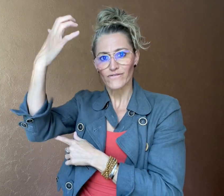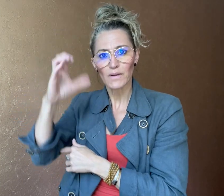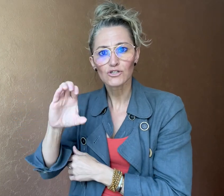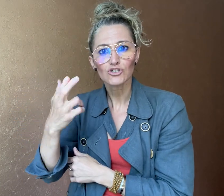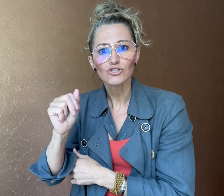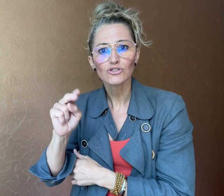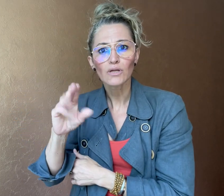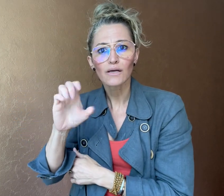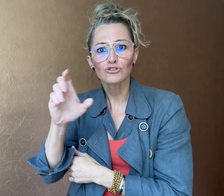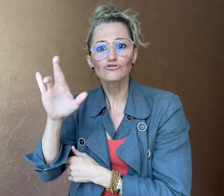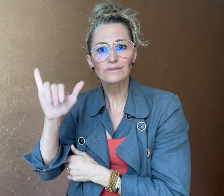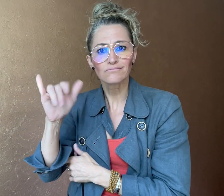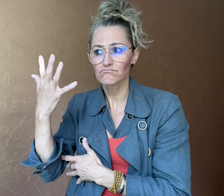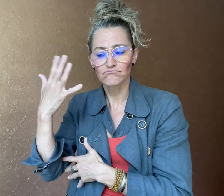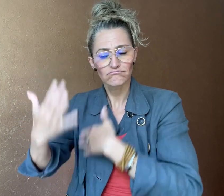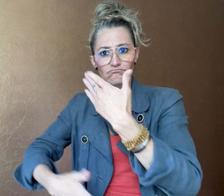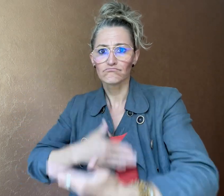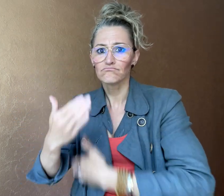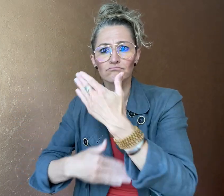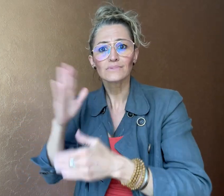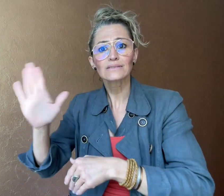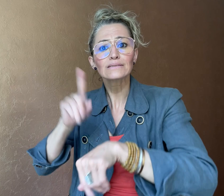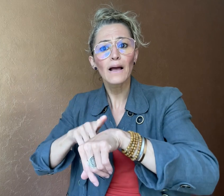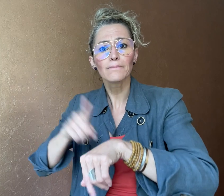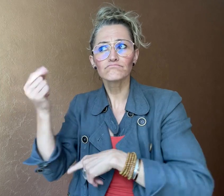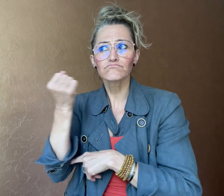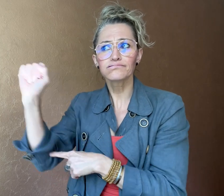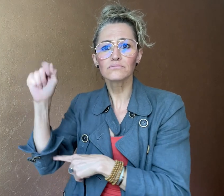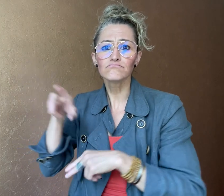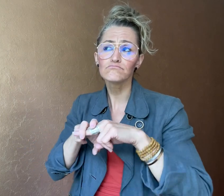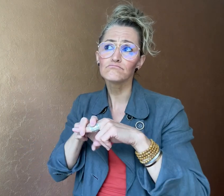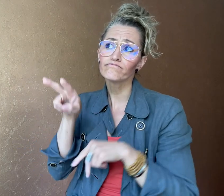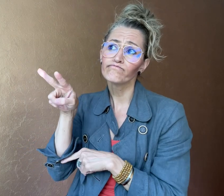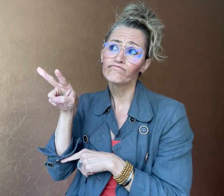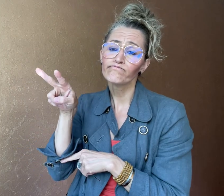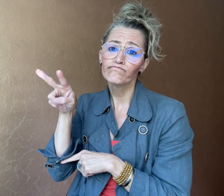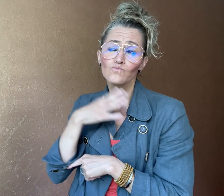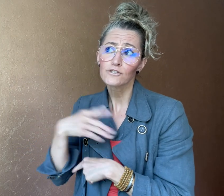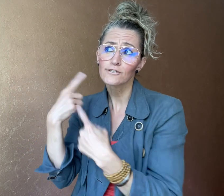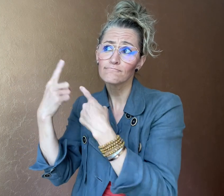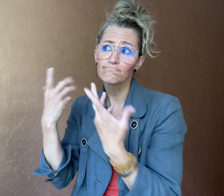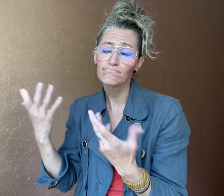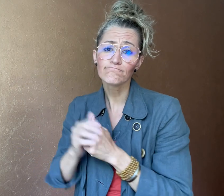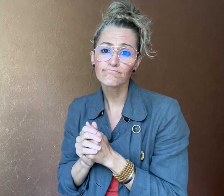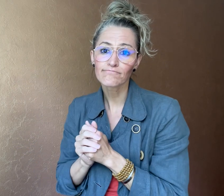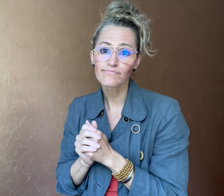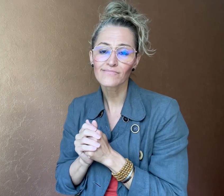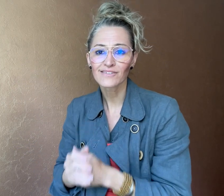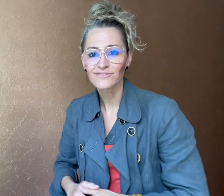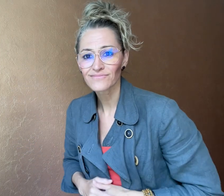throughout the duration of his protest.